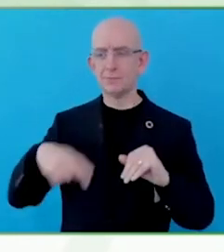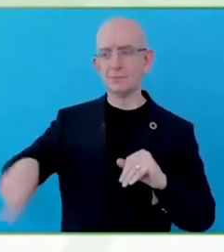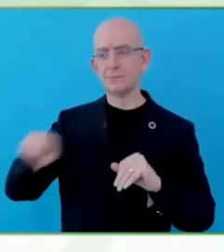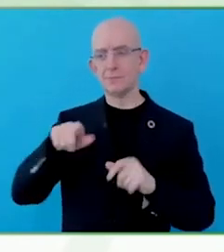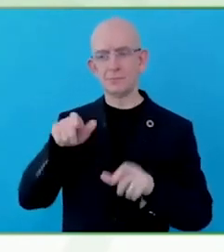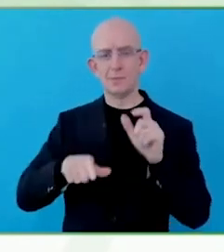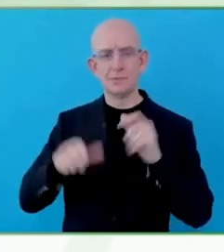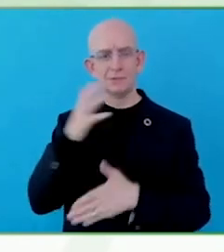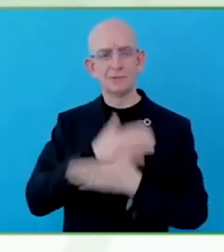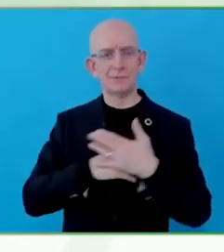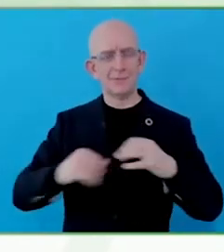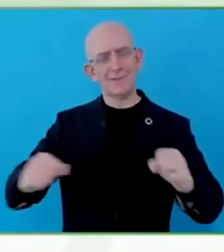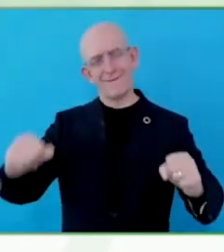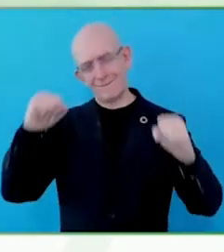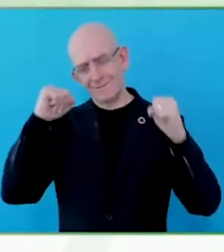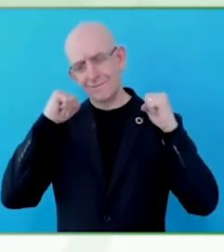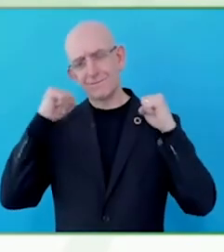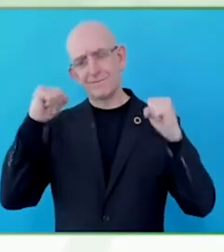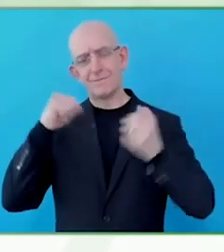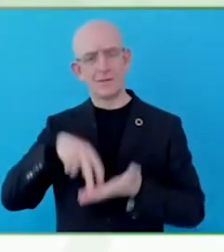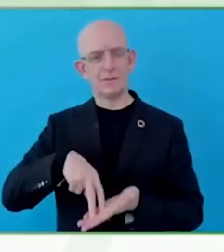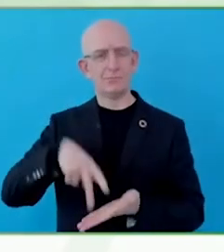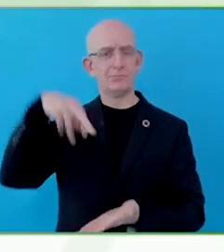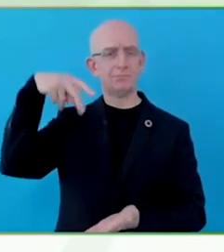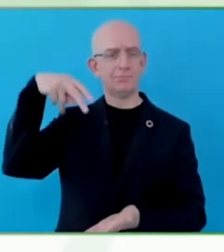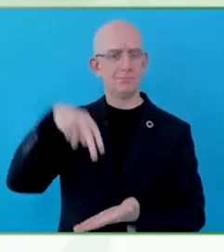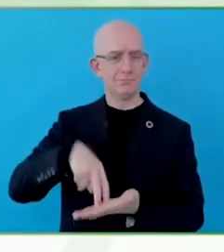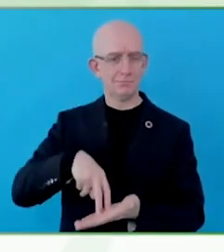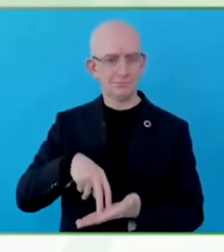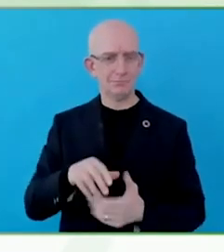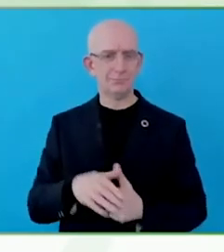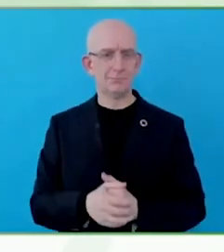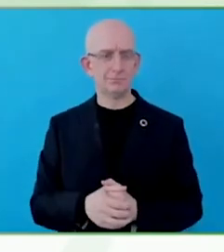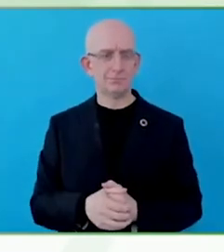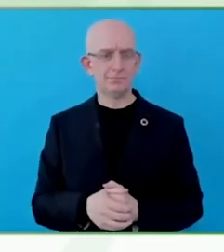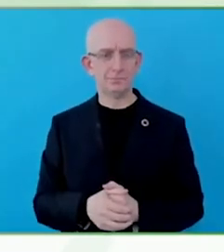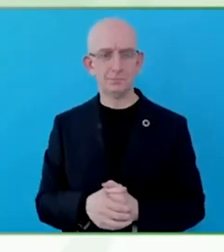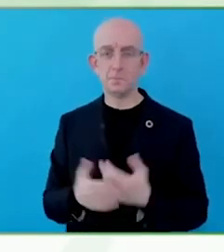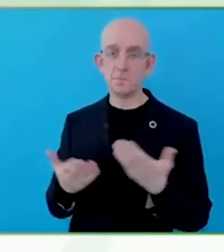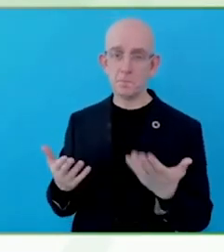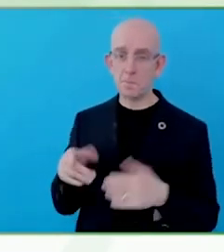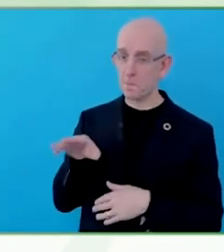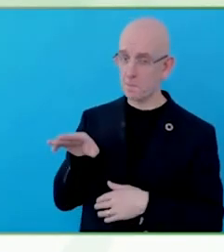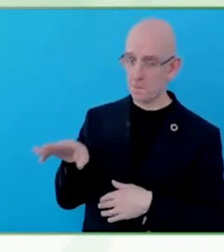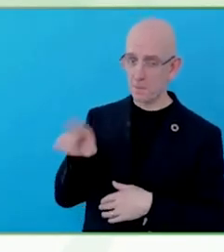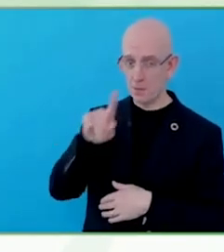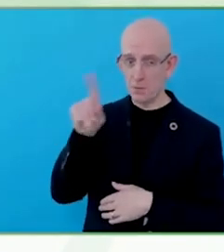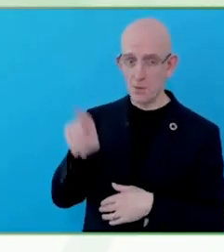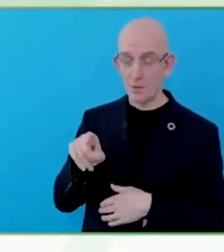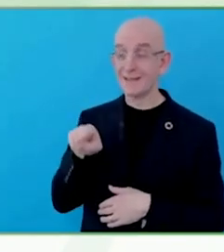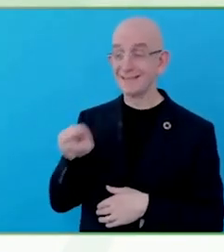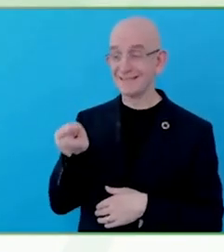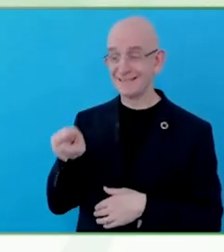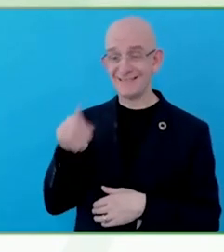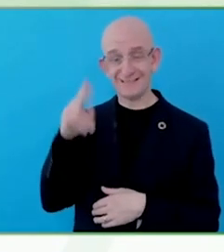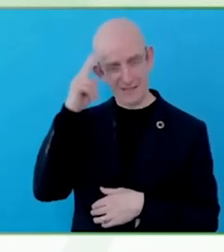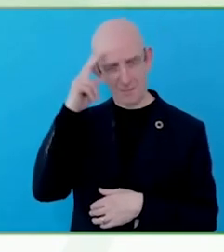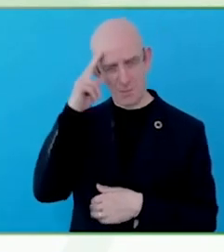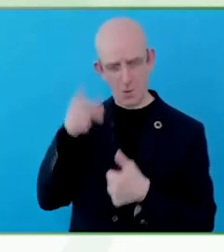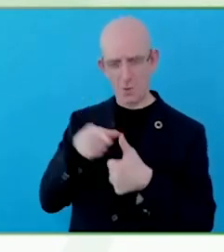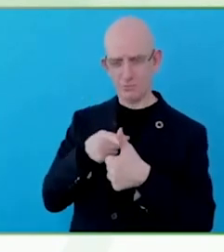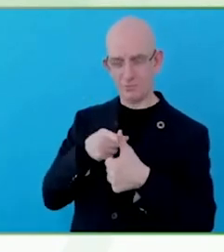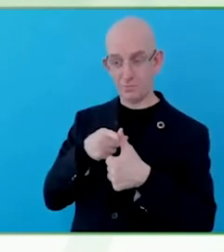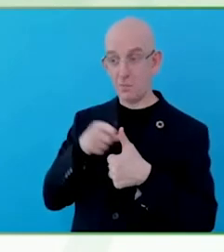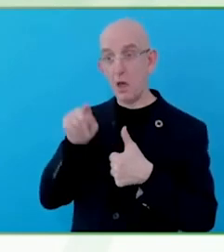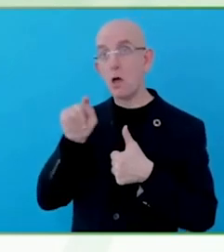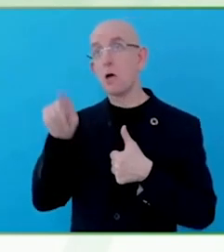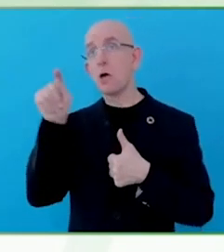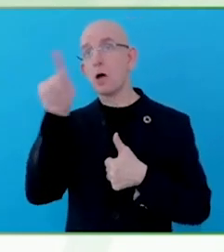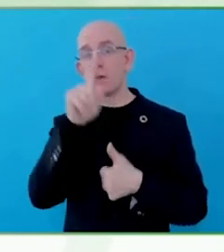I hope so but the digital accessibility is very little known.